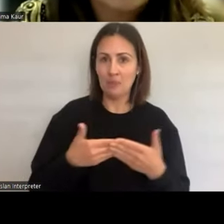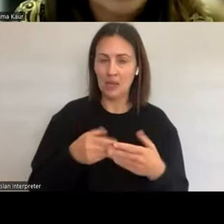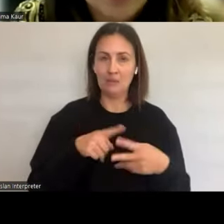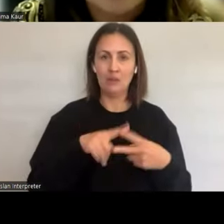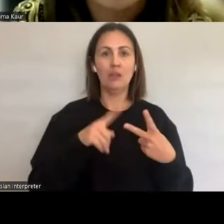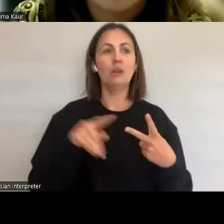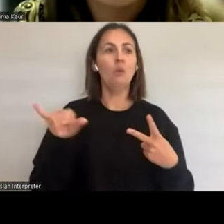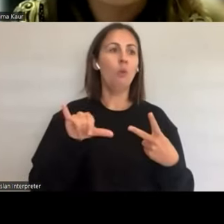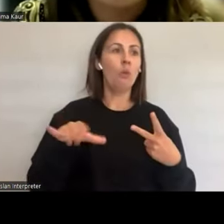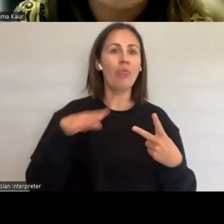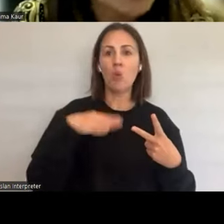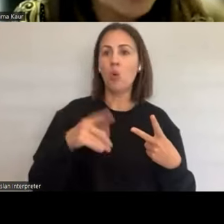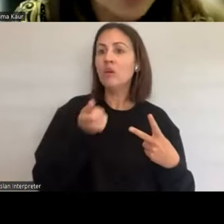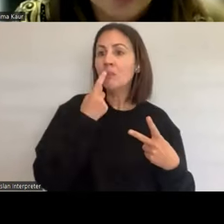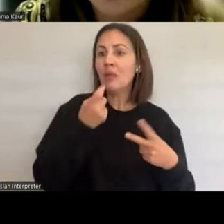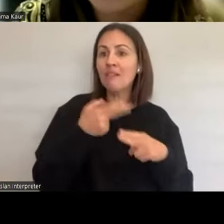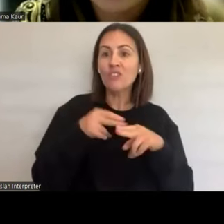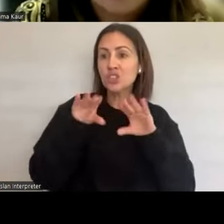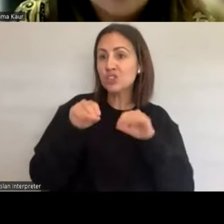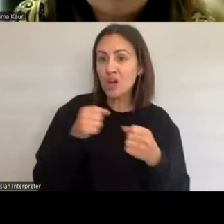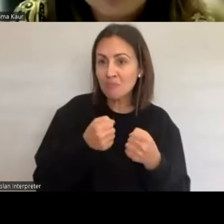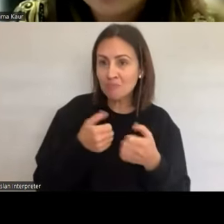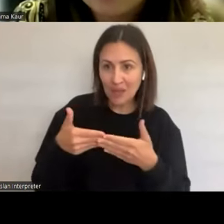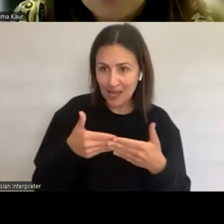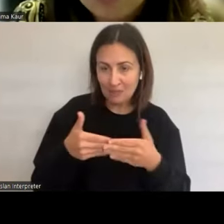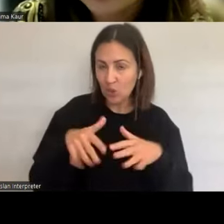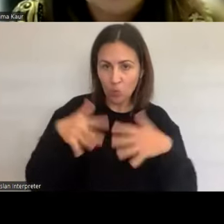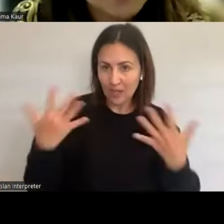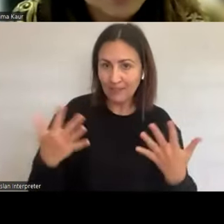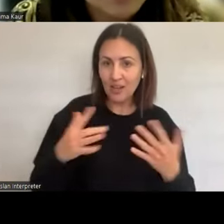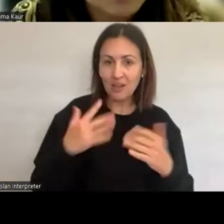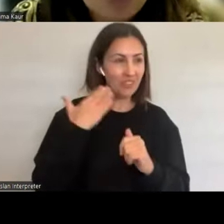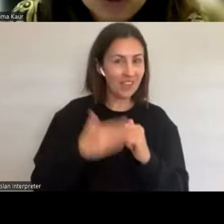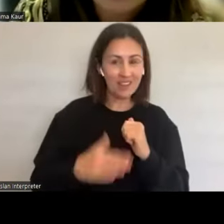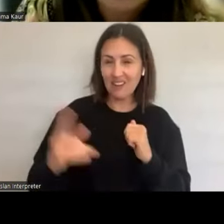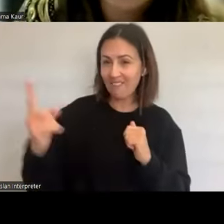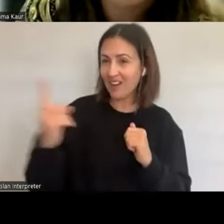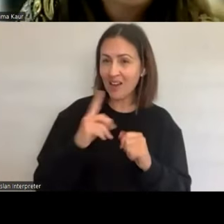sex, starting from an earlier age. But then continue it, continuing it